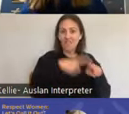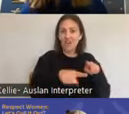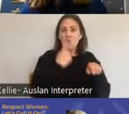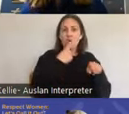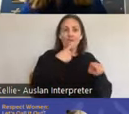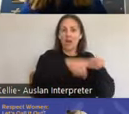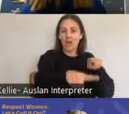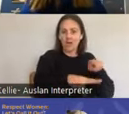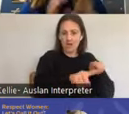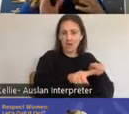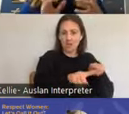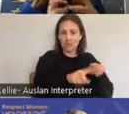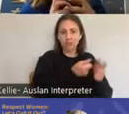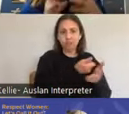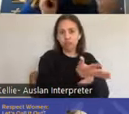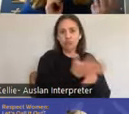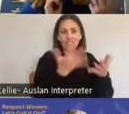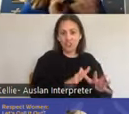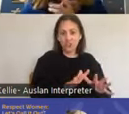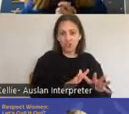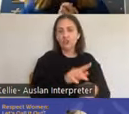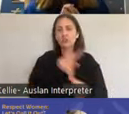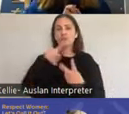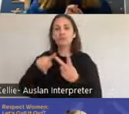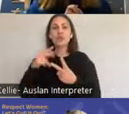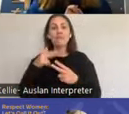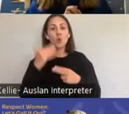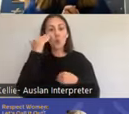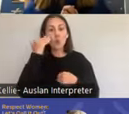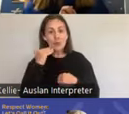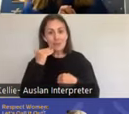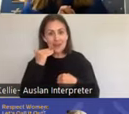We know that for a clitoris to actually get expanded and to get erect it often